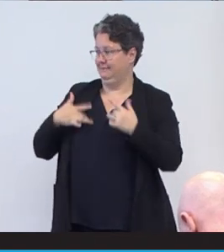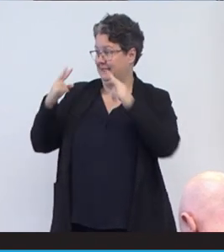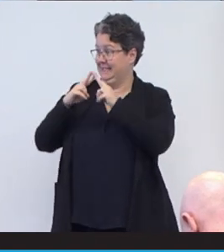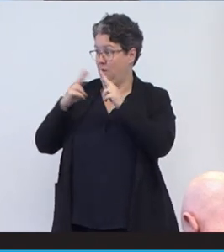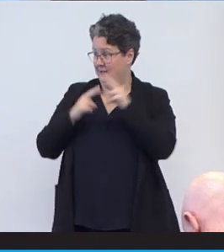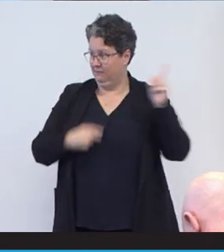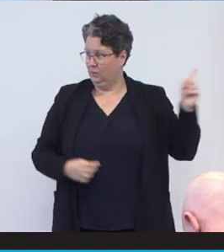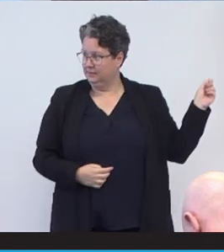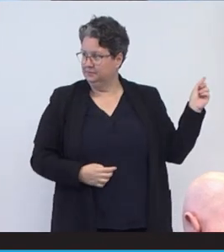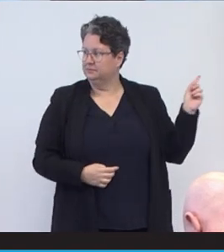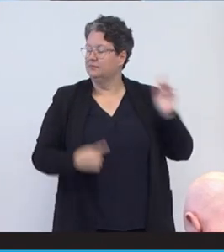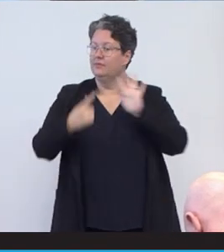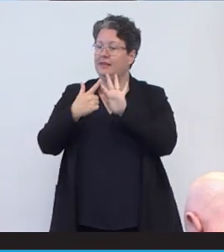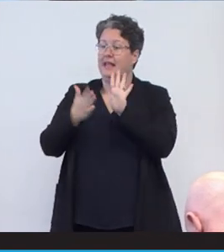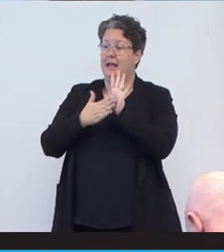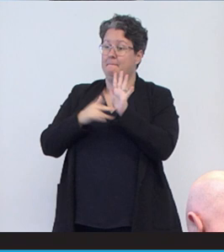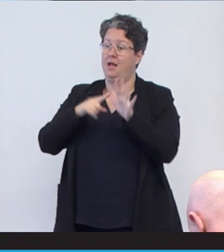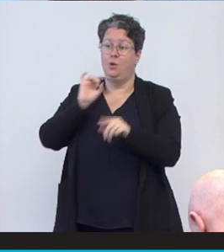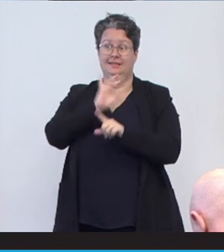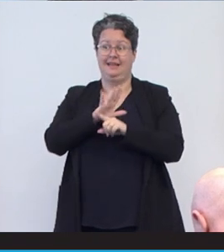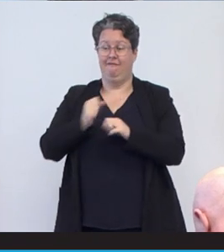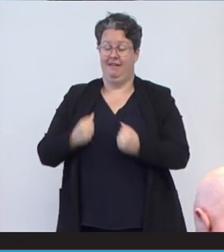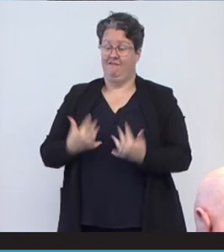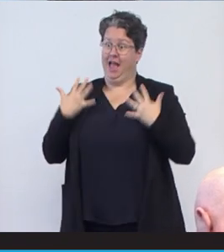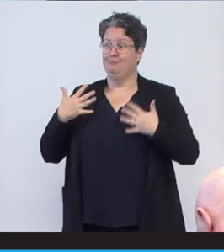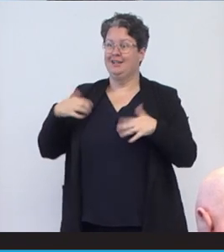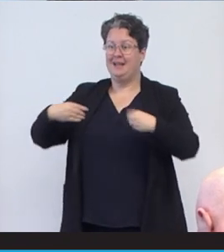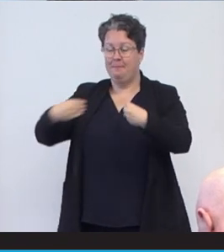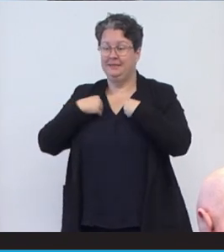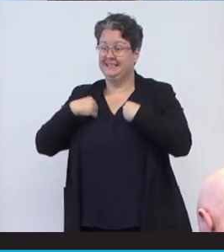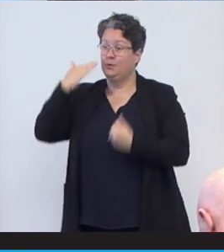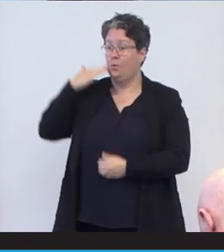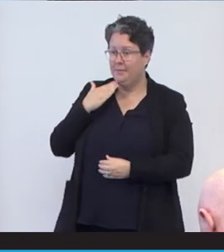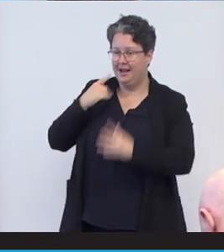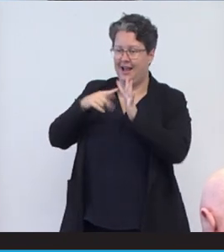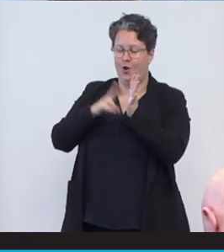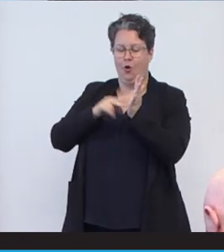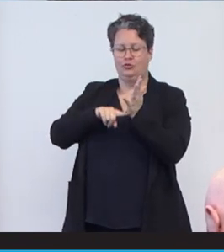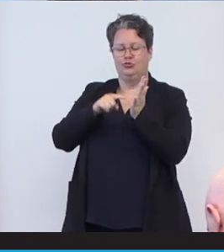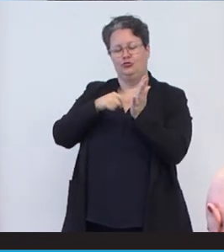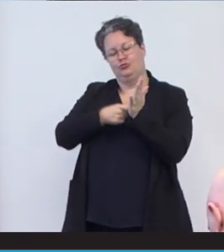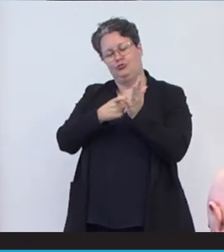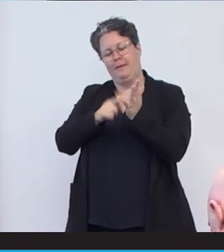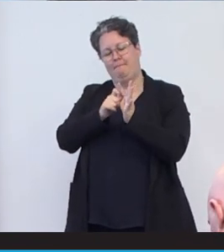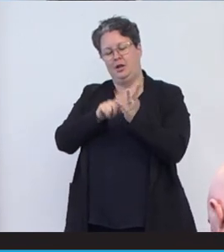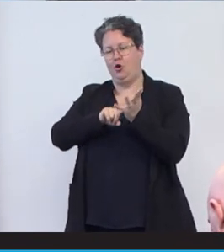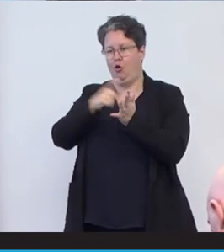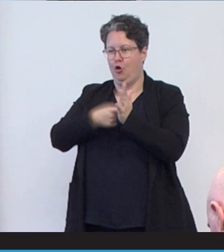Emma is a vibrant businesswoman and entrepreneur. Emma's business is called Master Shredder. It's